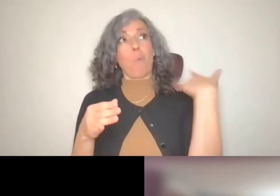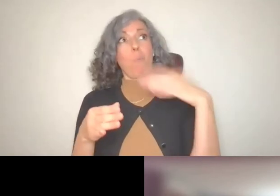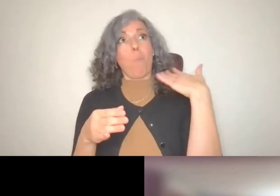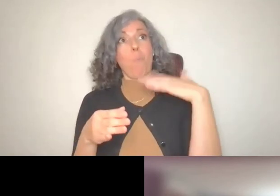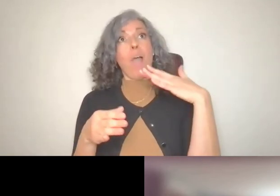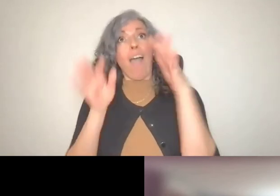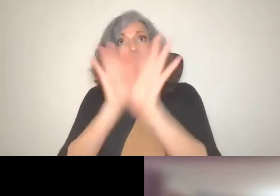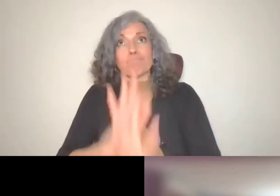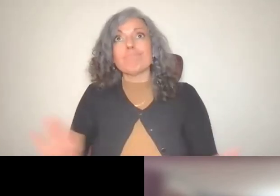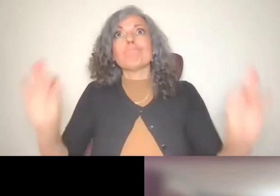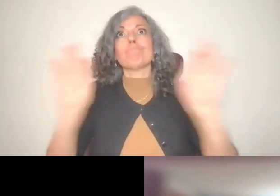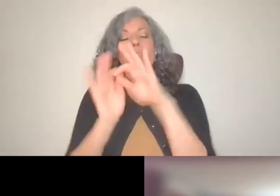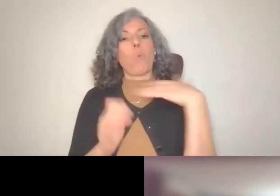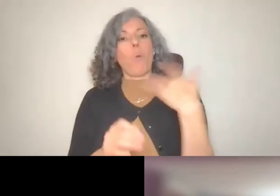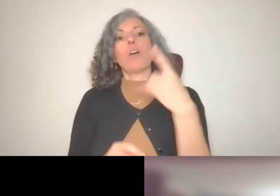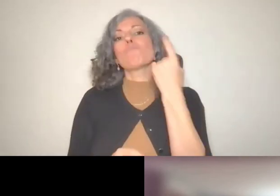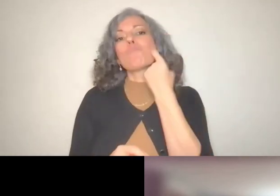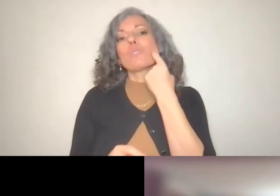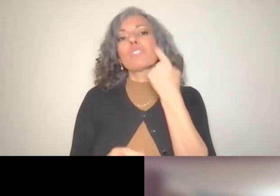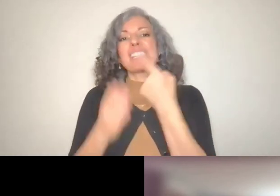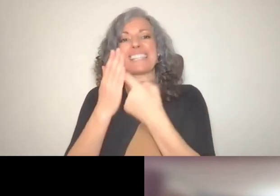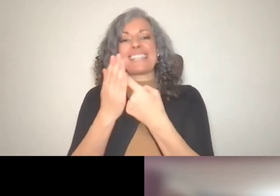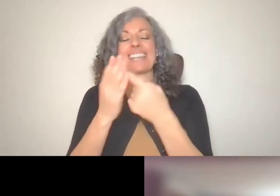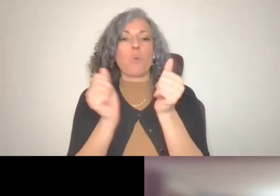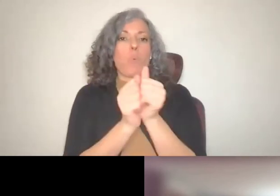Taylor and the role she played with that Emily.